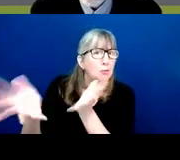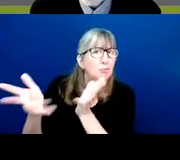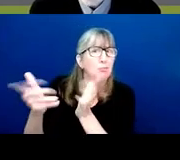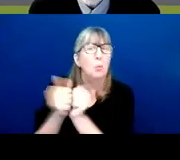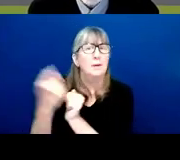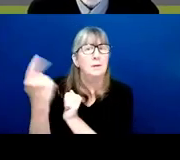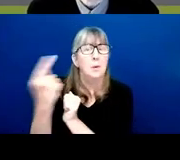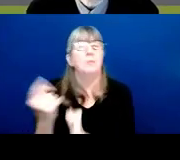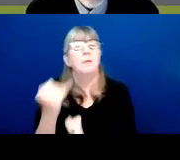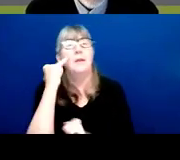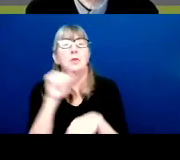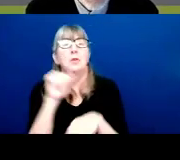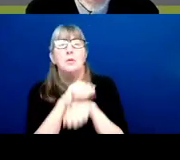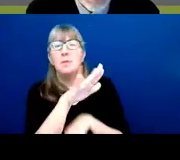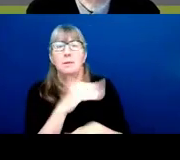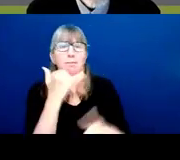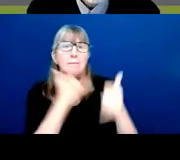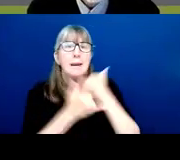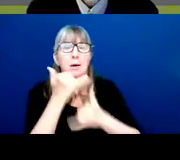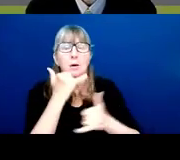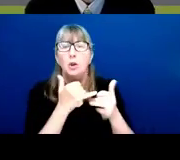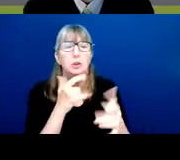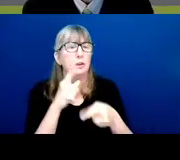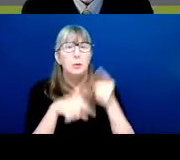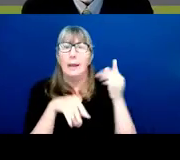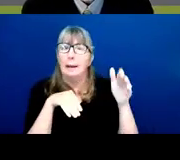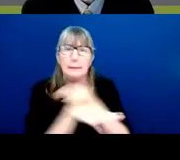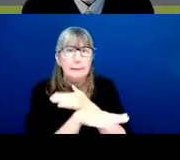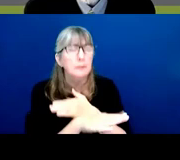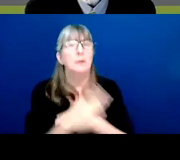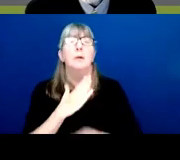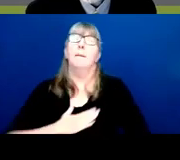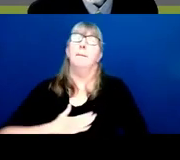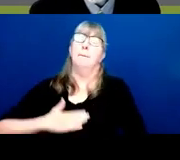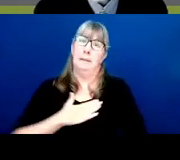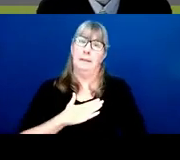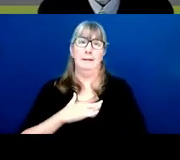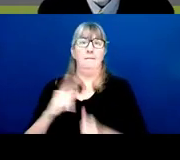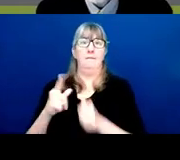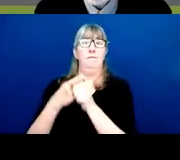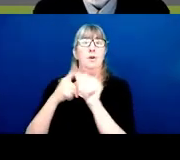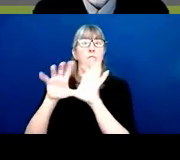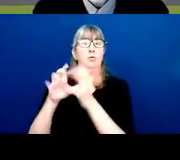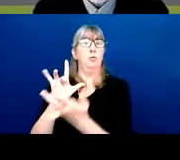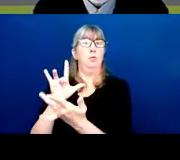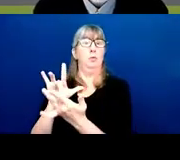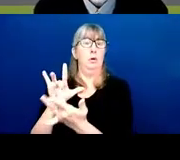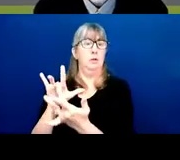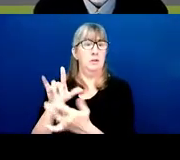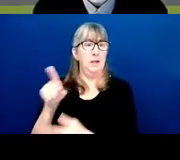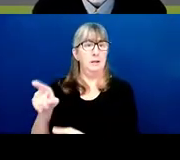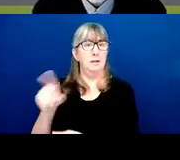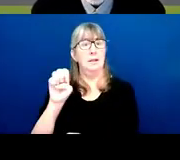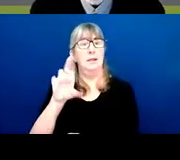and you're not even getting the application in, please, please, please, the first group you're going to have to talk to is the eRA commons service desk.